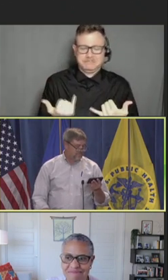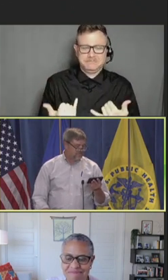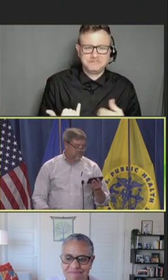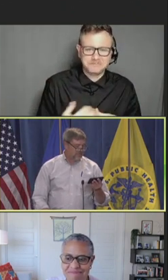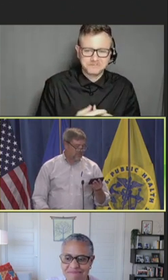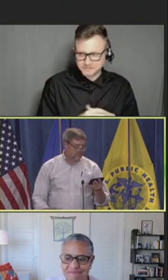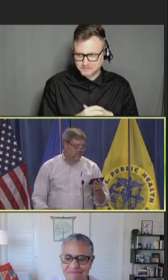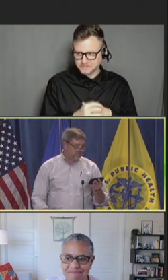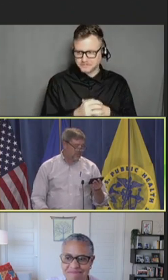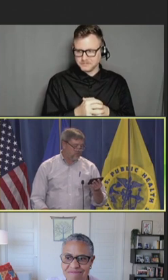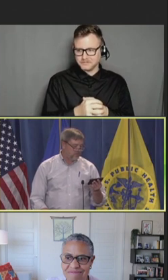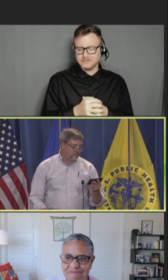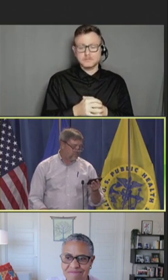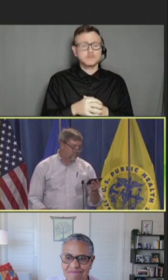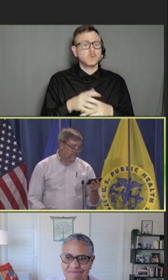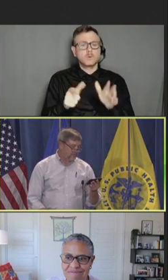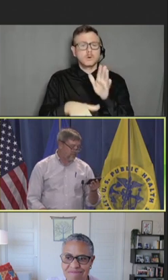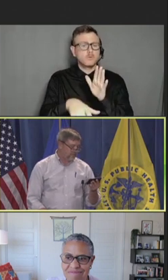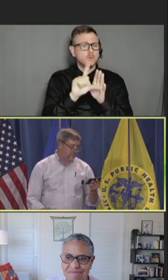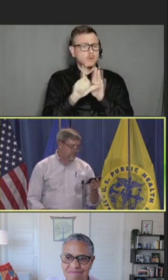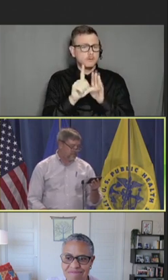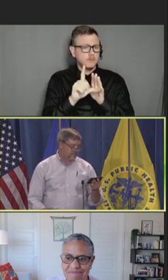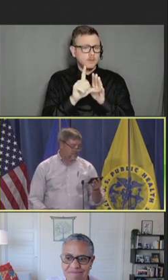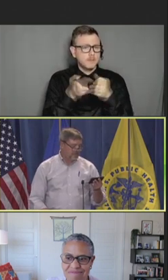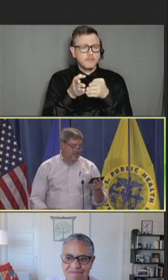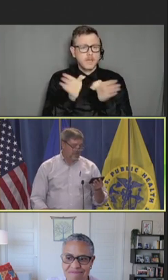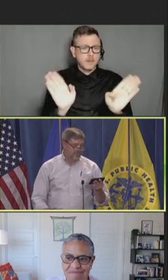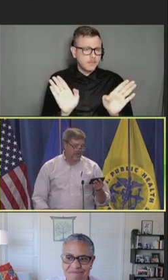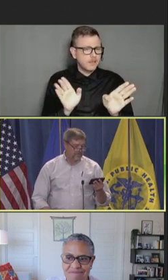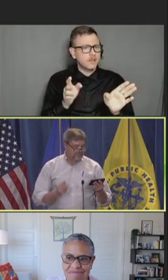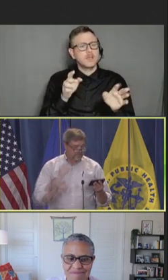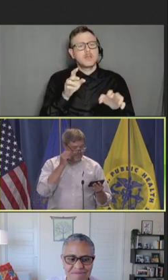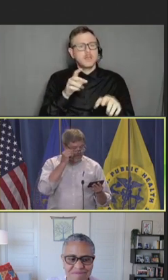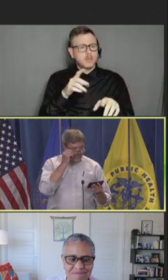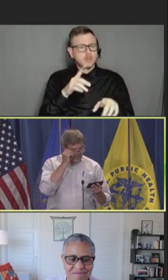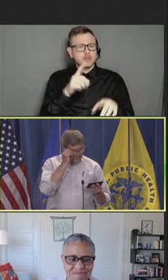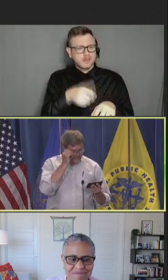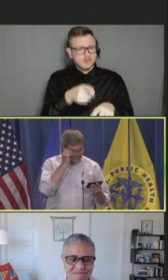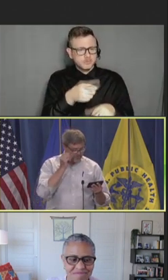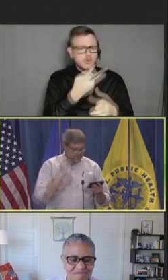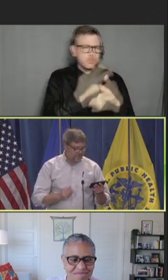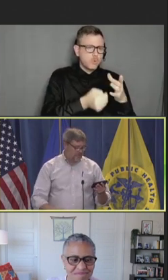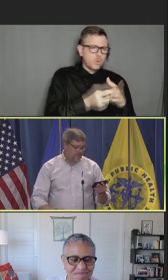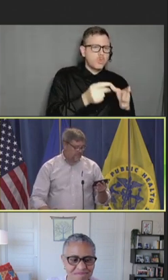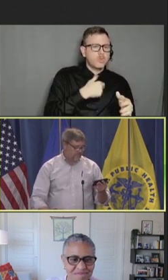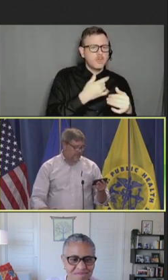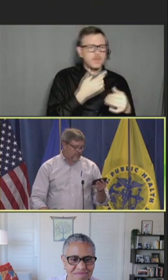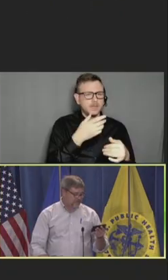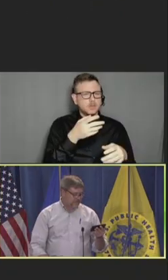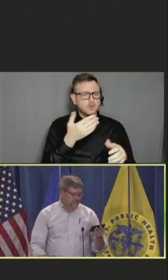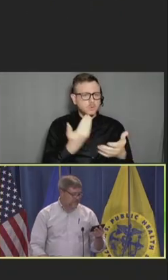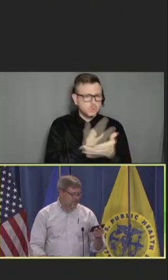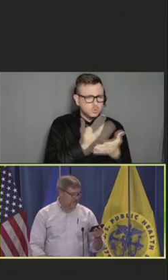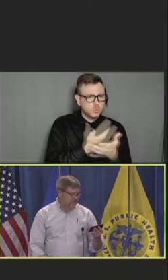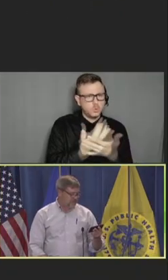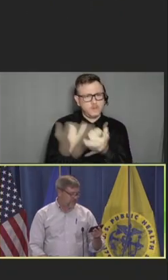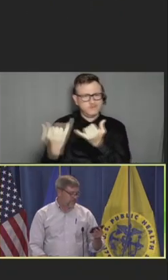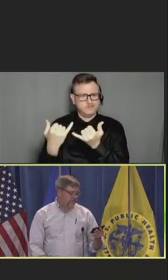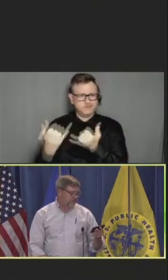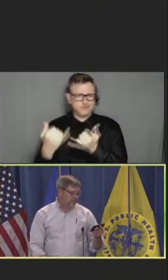First of all, a review of public, conventional, and promising novel approaches for vaccine discovery and development.